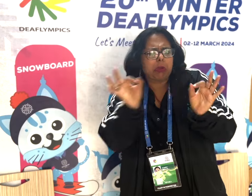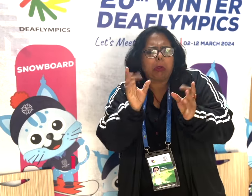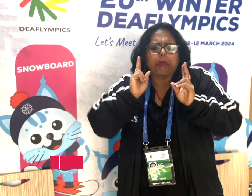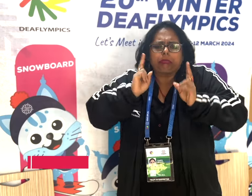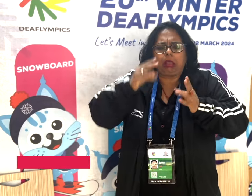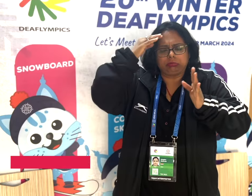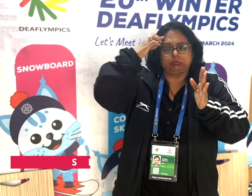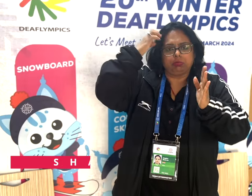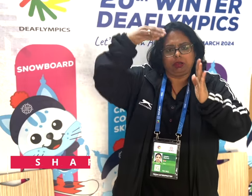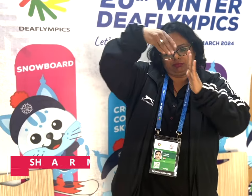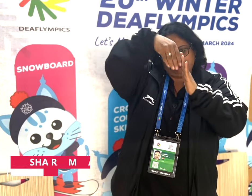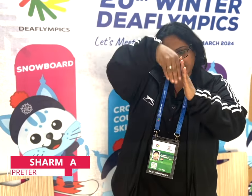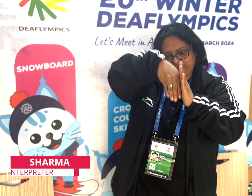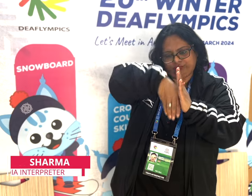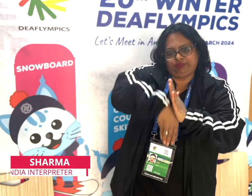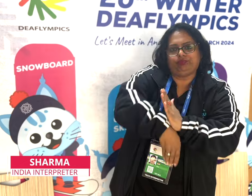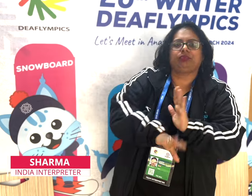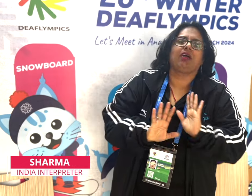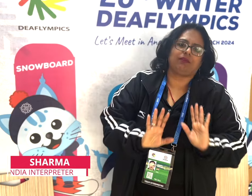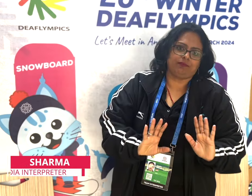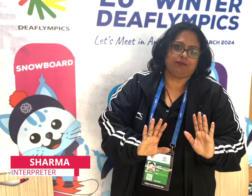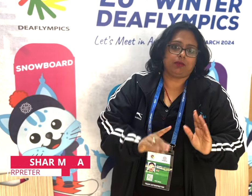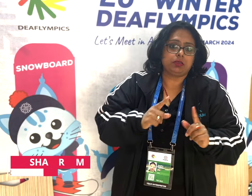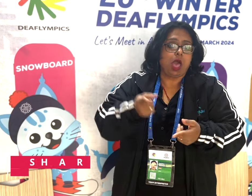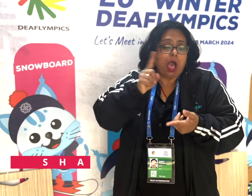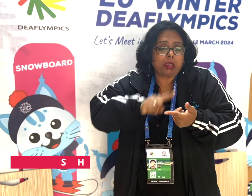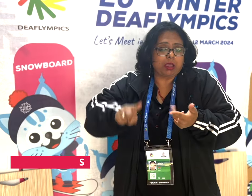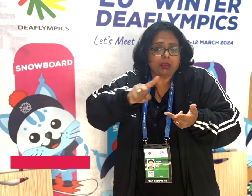[India interpreter]: You can get a mental breakdown if you don't practice.